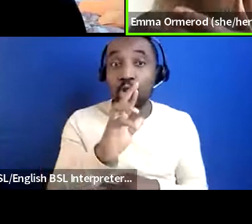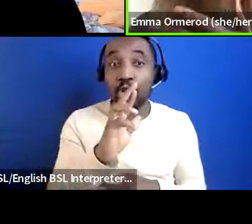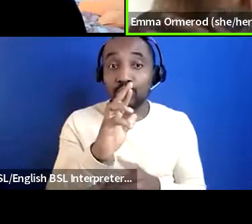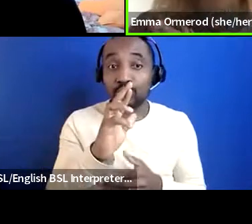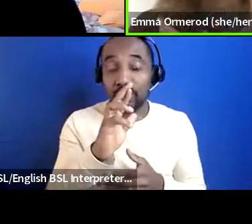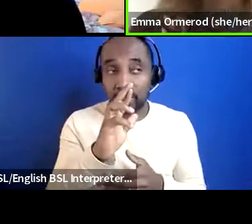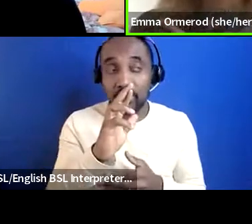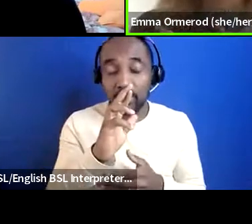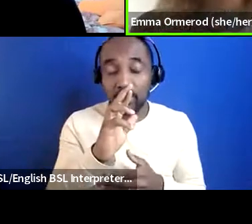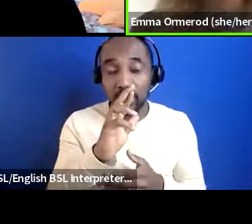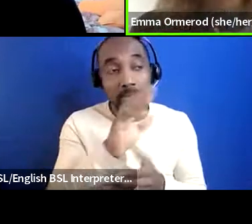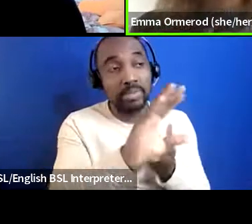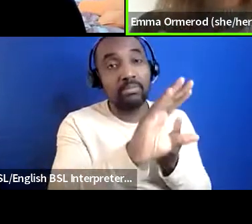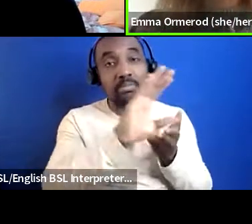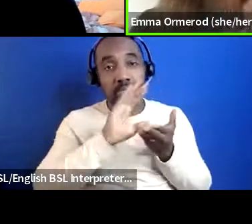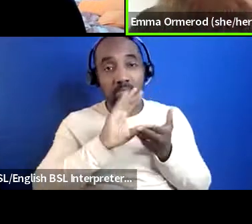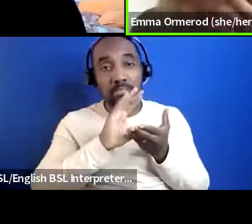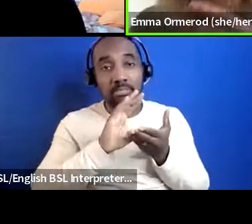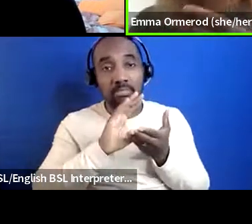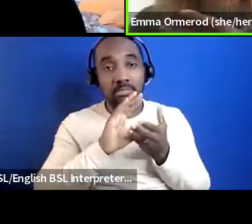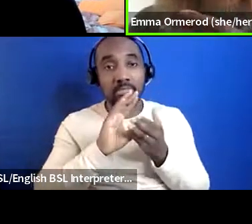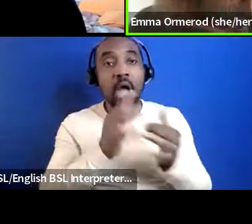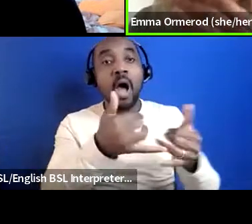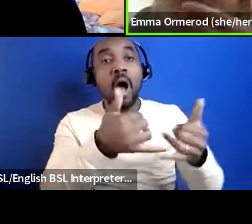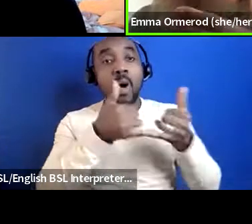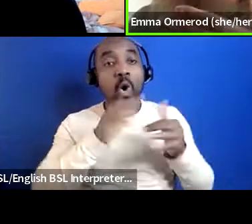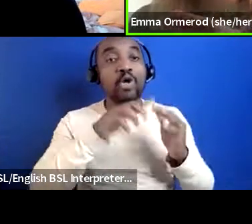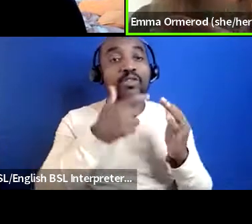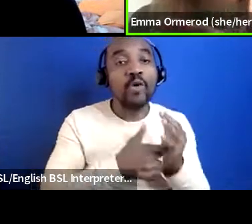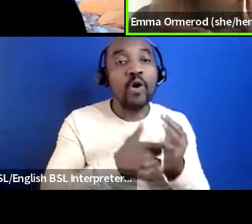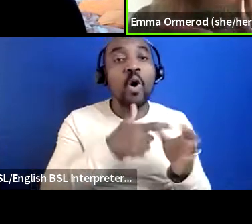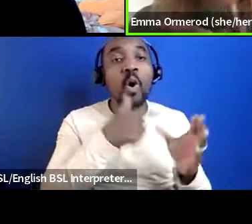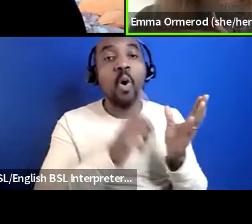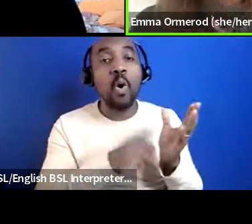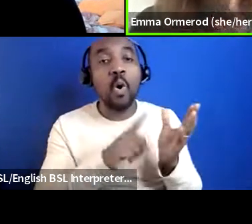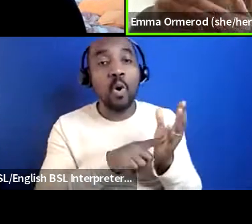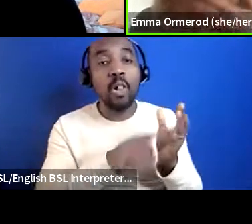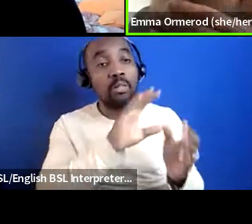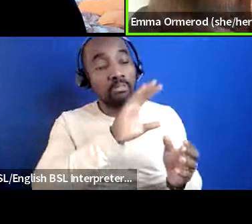grant from them we reached the second stage of the reaching communities fund but but we weren't